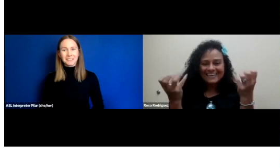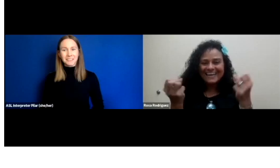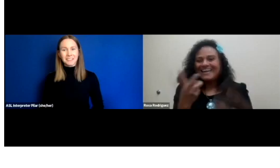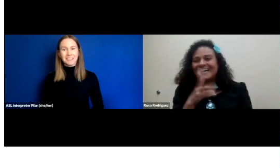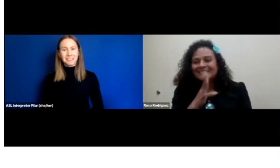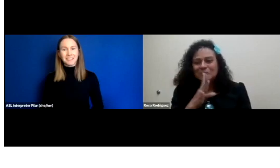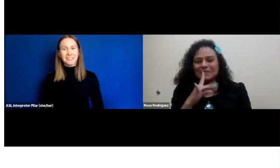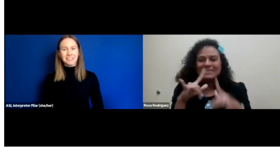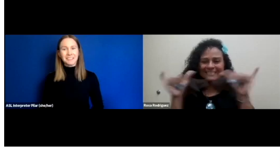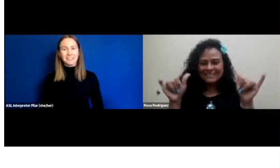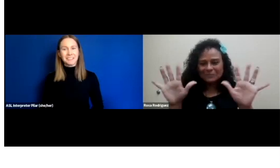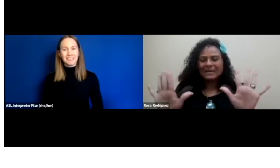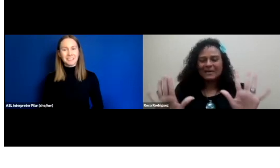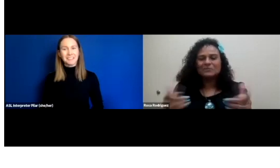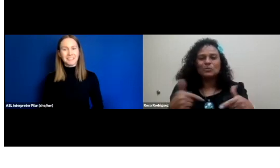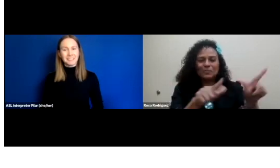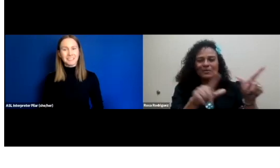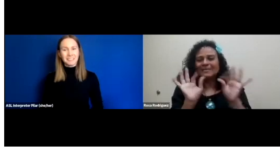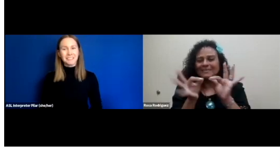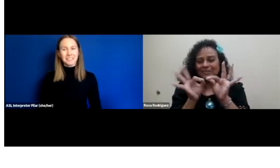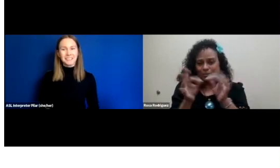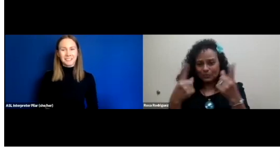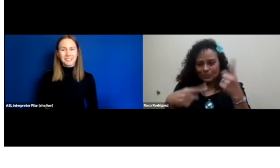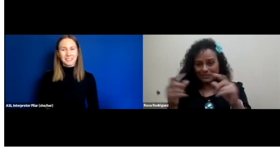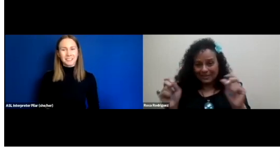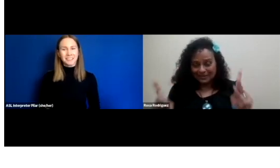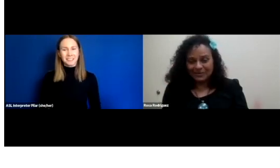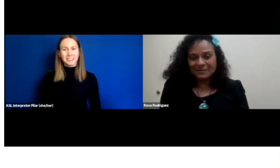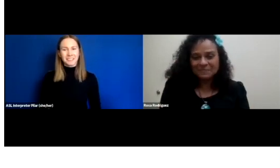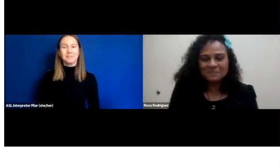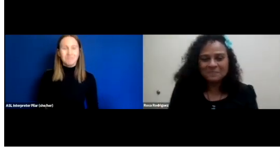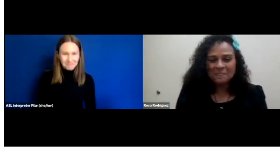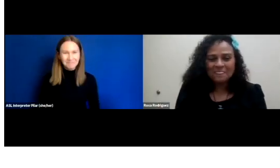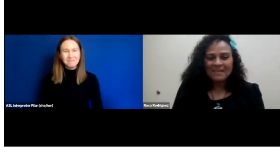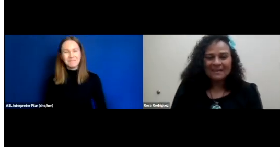and speak at the same time so I'm going to let the interpreters sign.